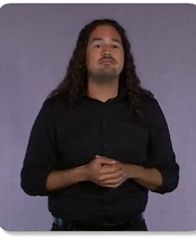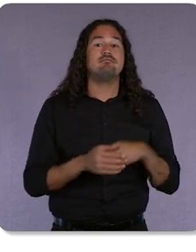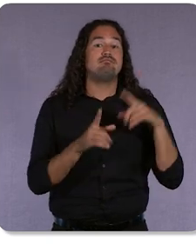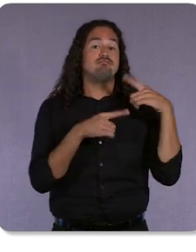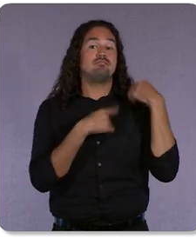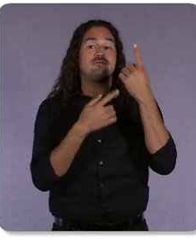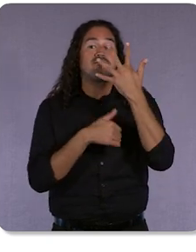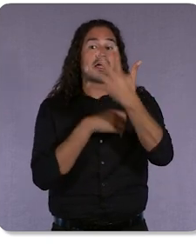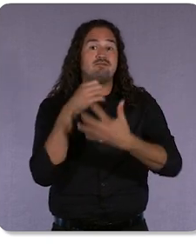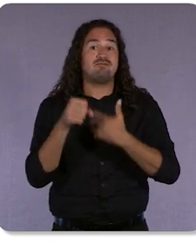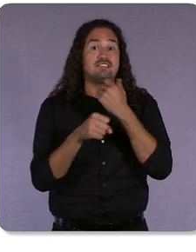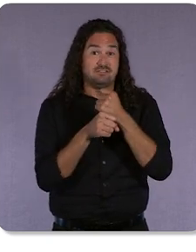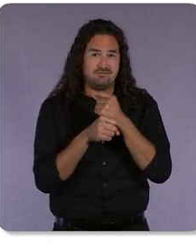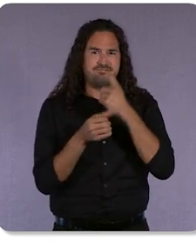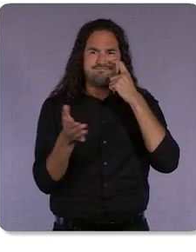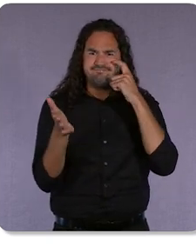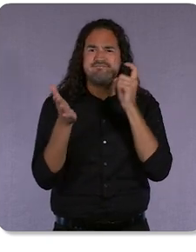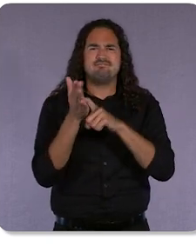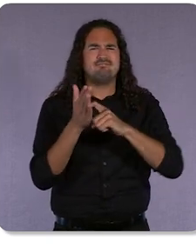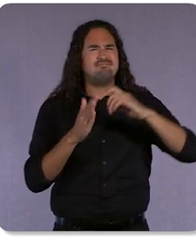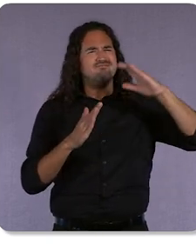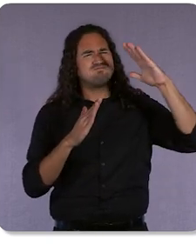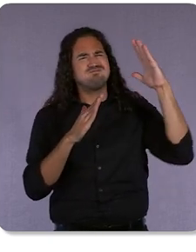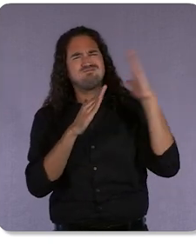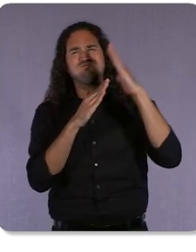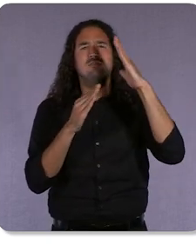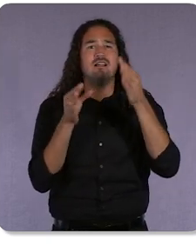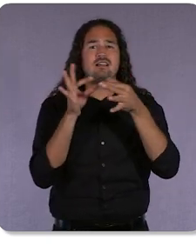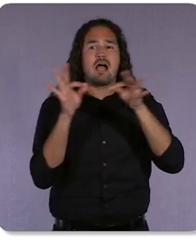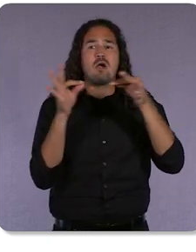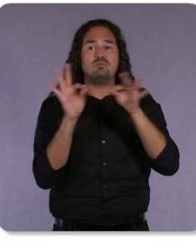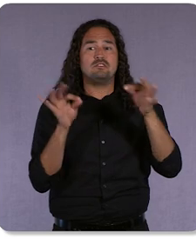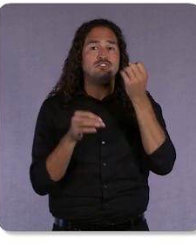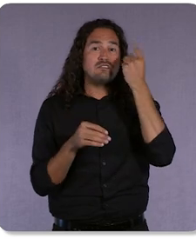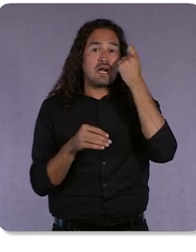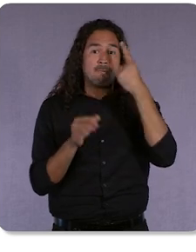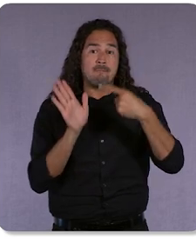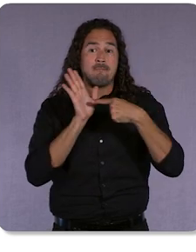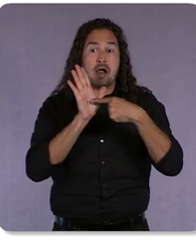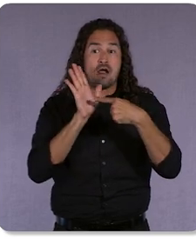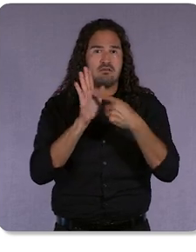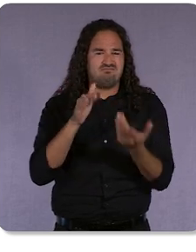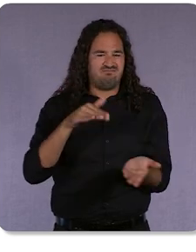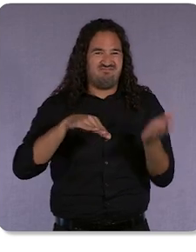seen our state-of-the-art language understanding models increase over 5,000 times in size.